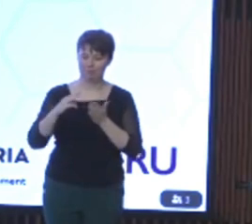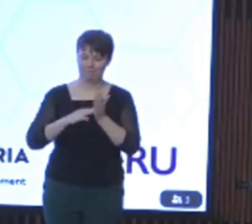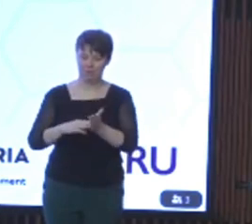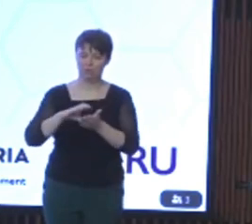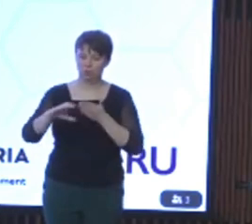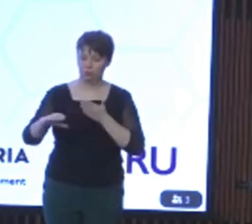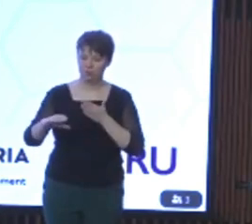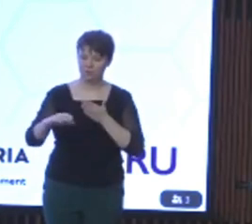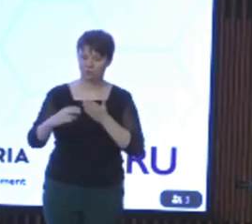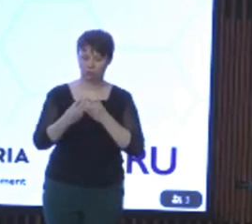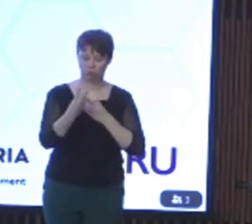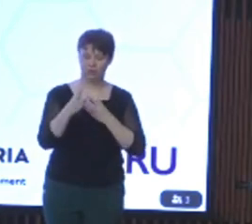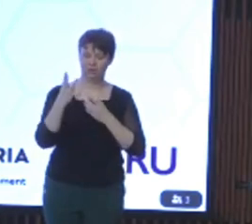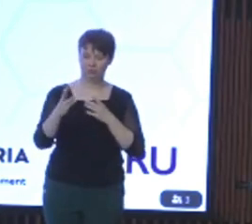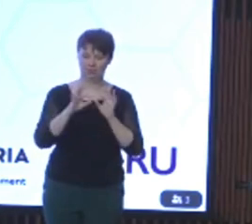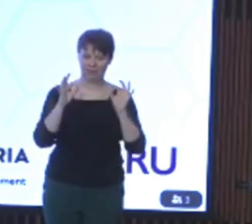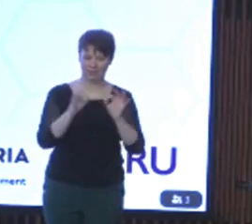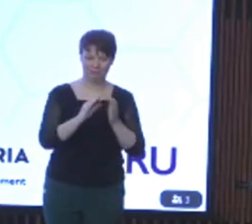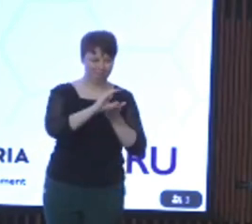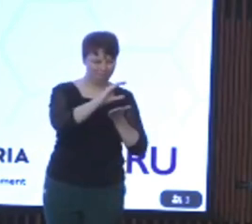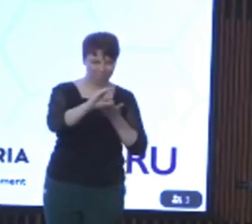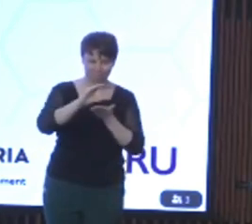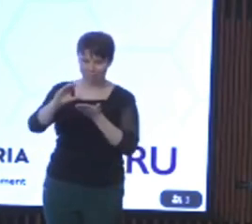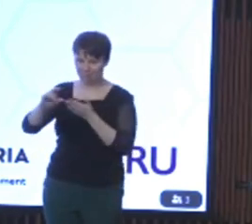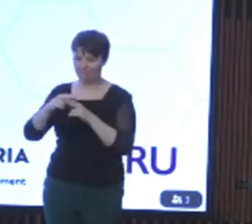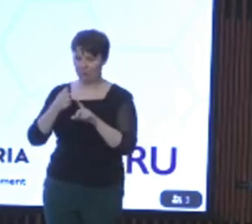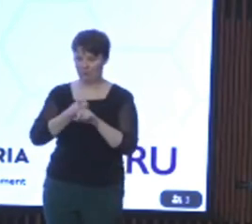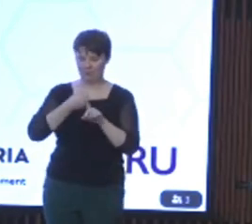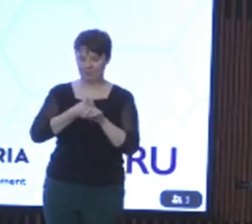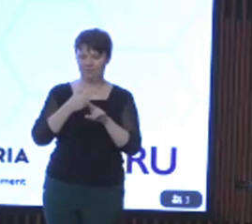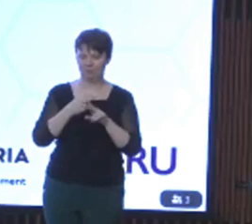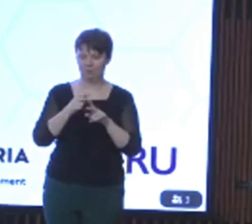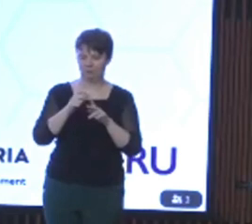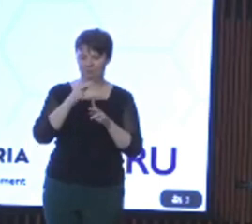23 agencies that provide advocacy to Victorians with disability through the Victorian disability